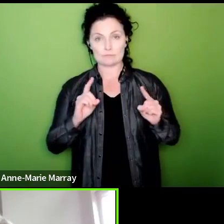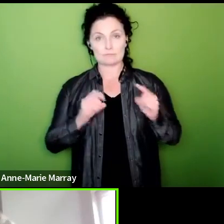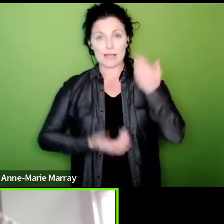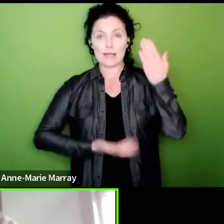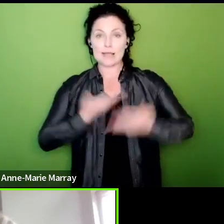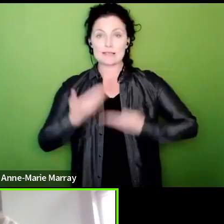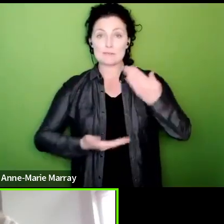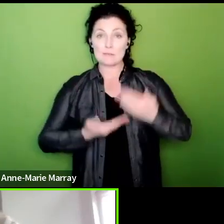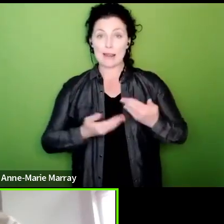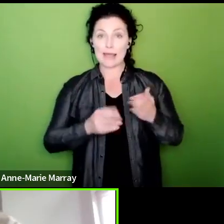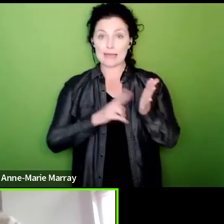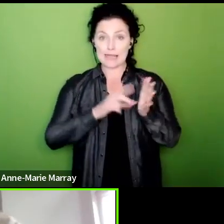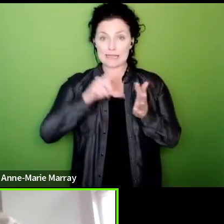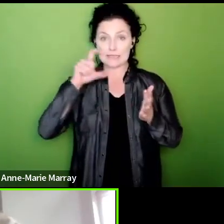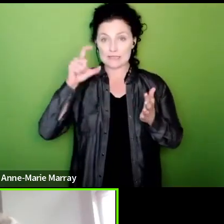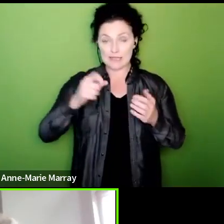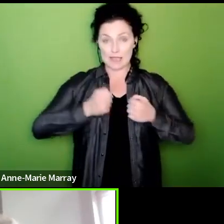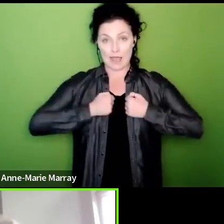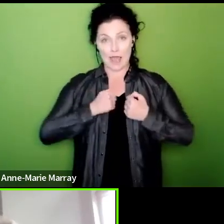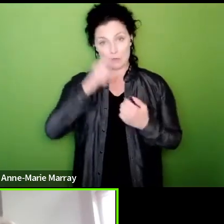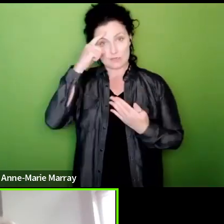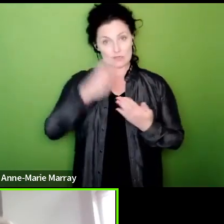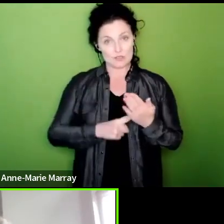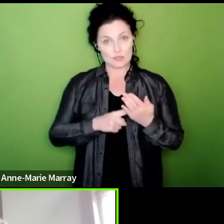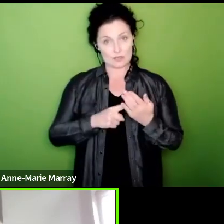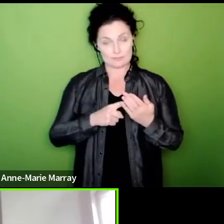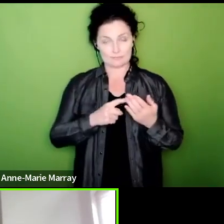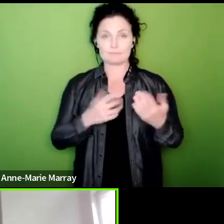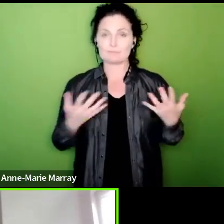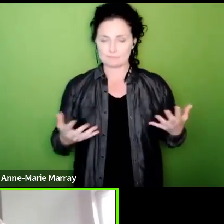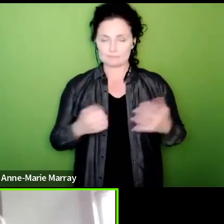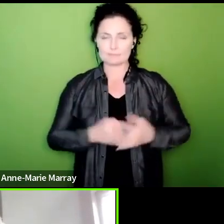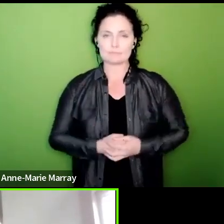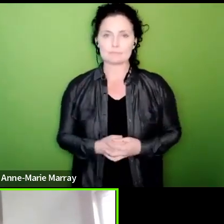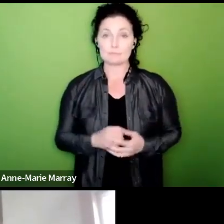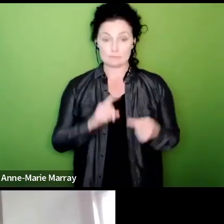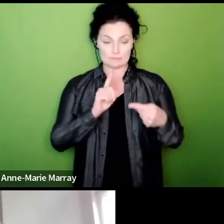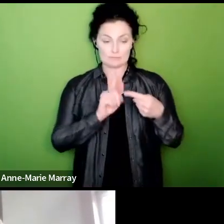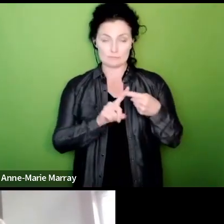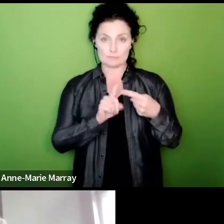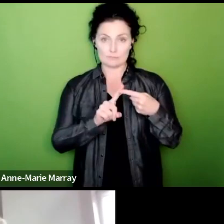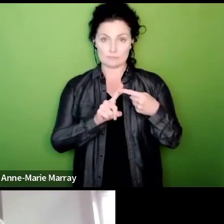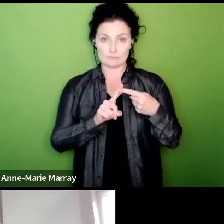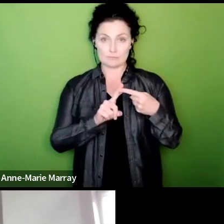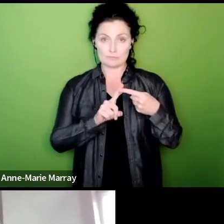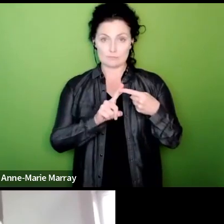what we intend to do with this result firstly I can confirm if you comply with our legal